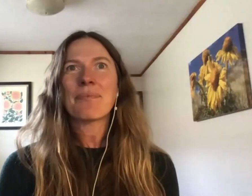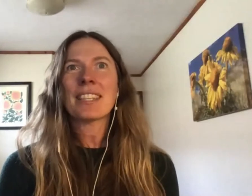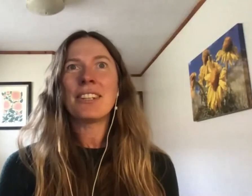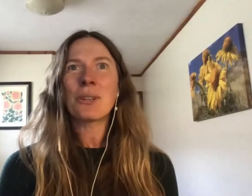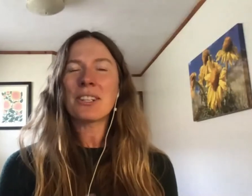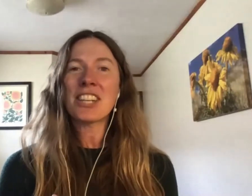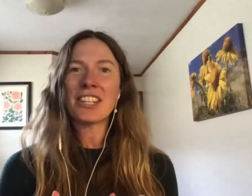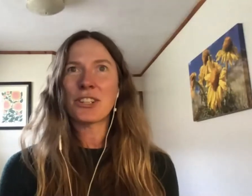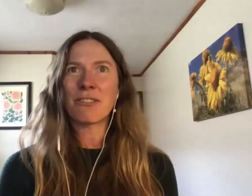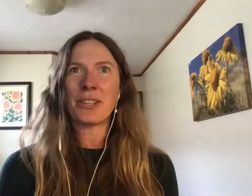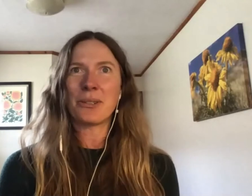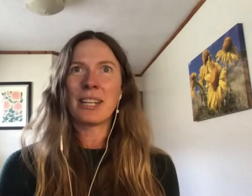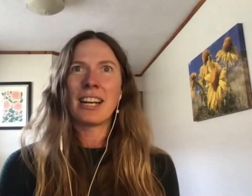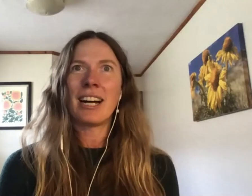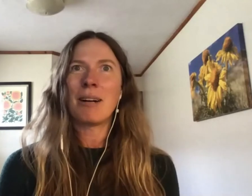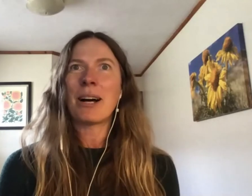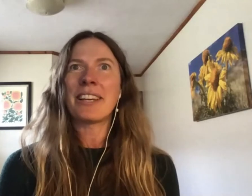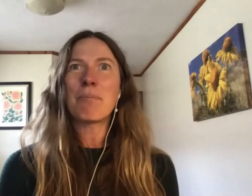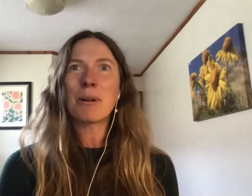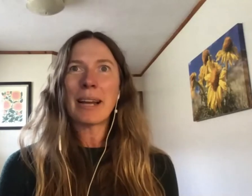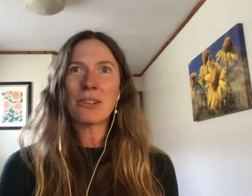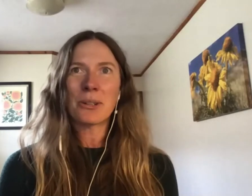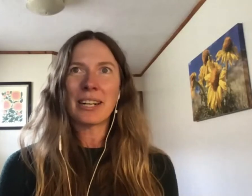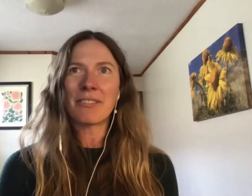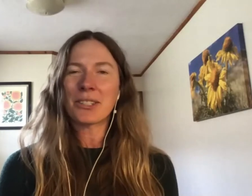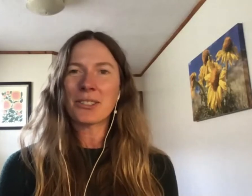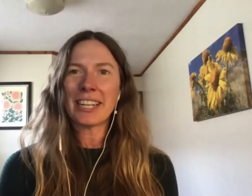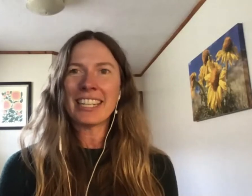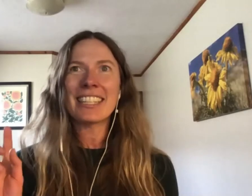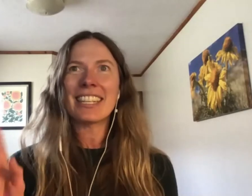In order to change your view, on the upper right corner of your screen, there is